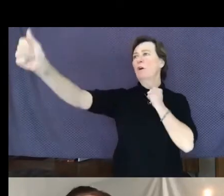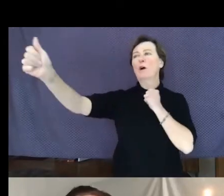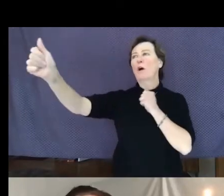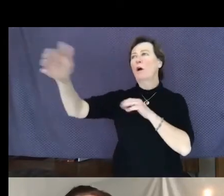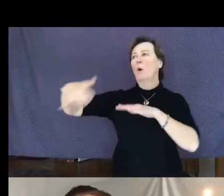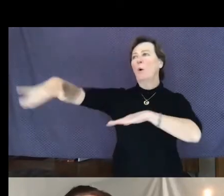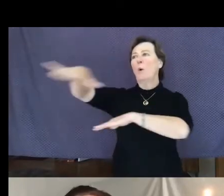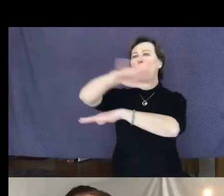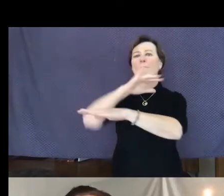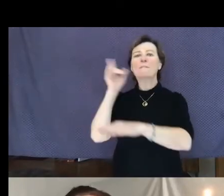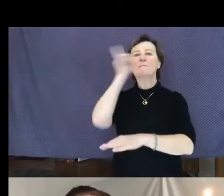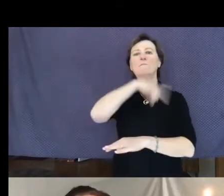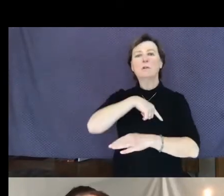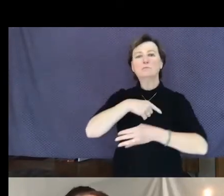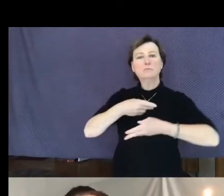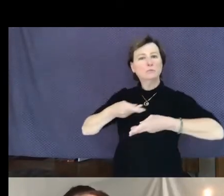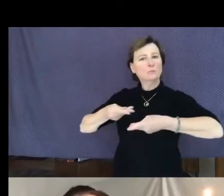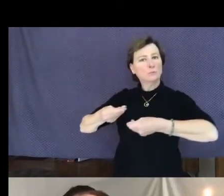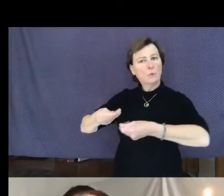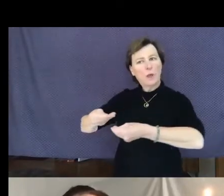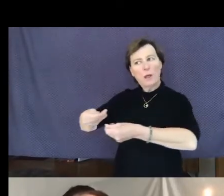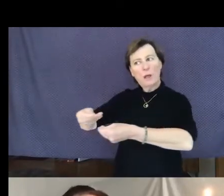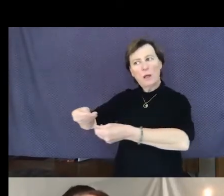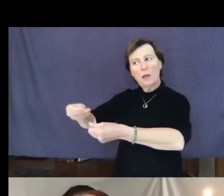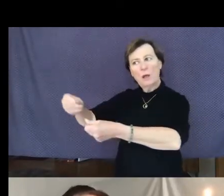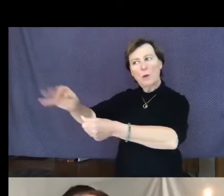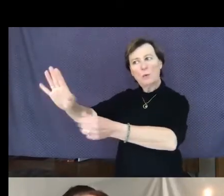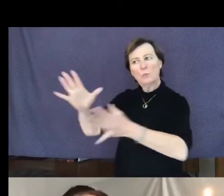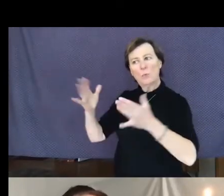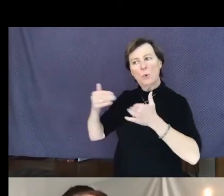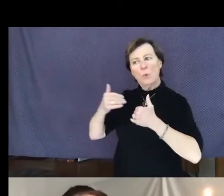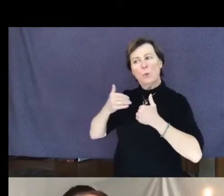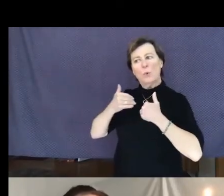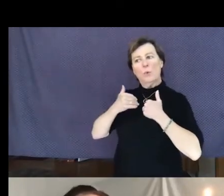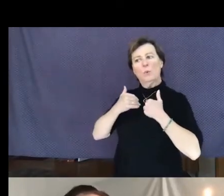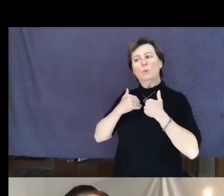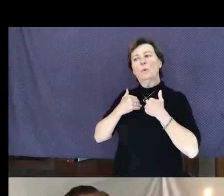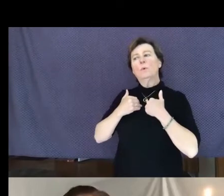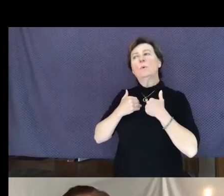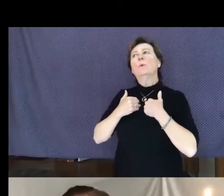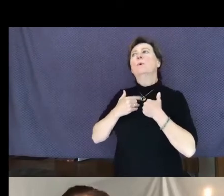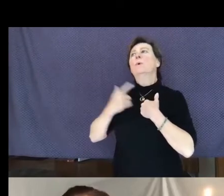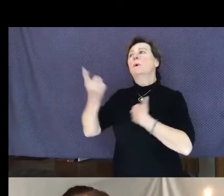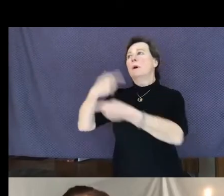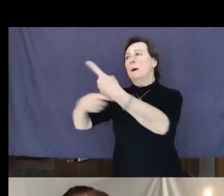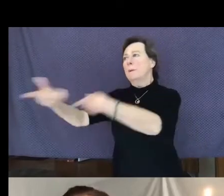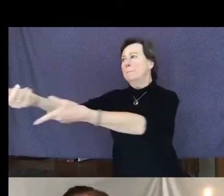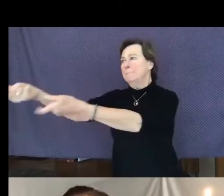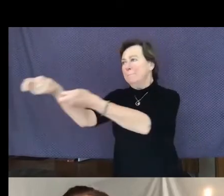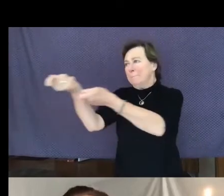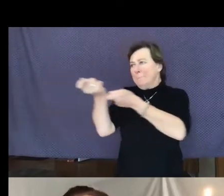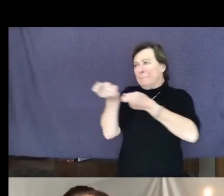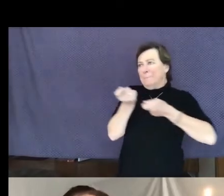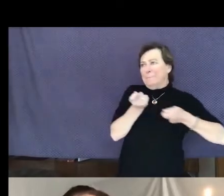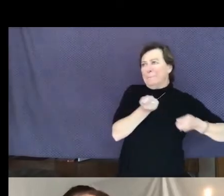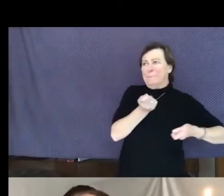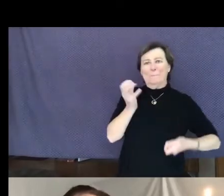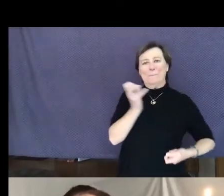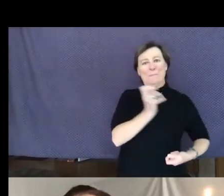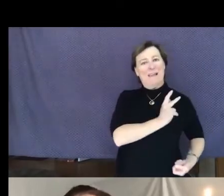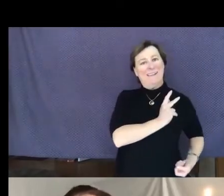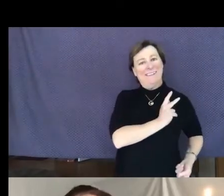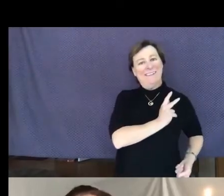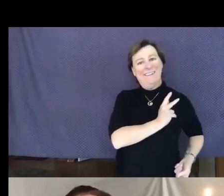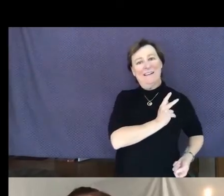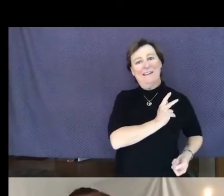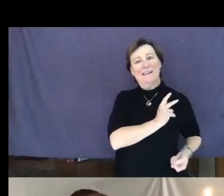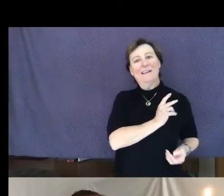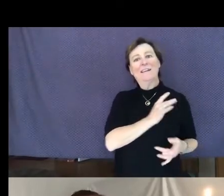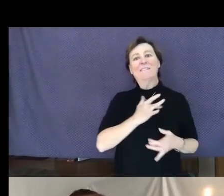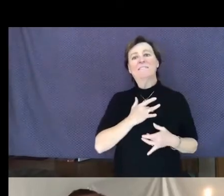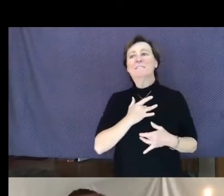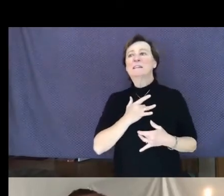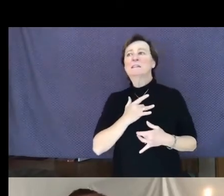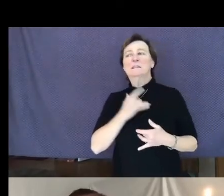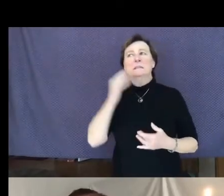Now your soul has come to take you back. Take refuge in your senses.